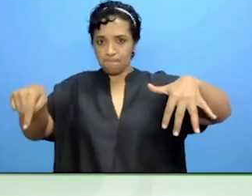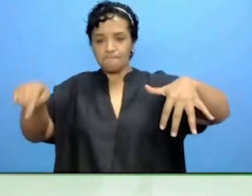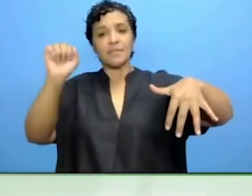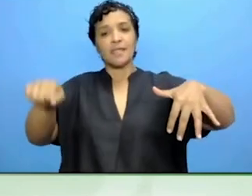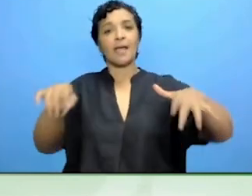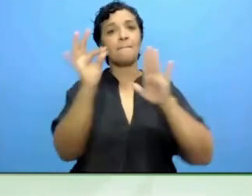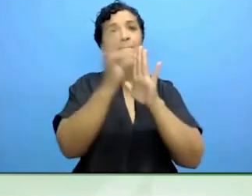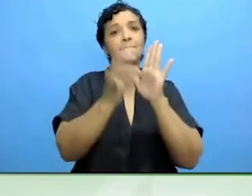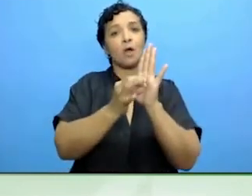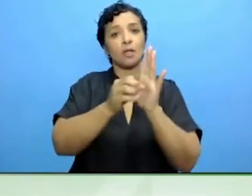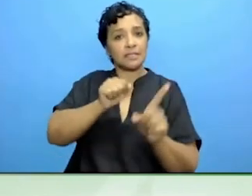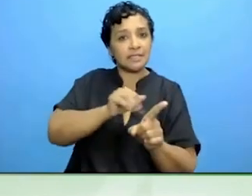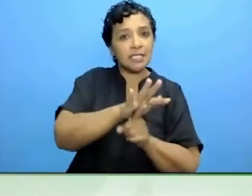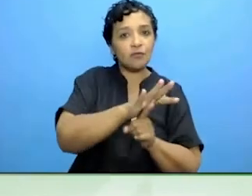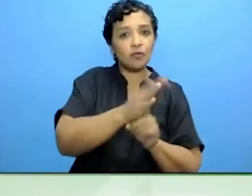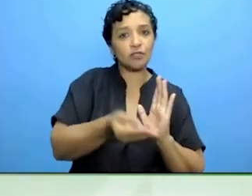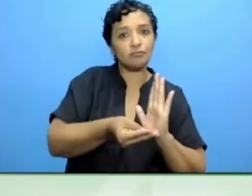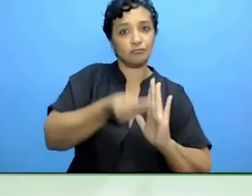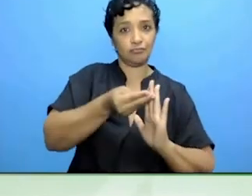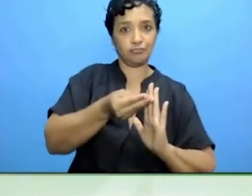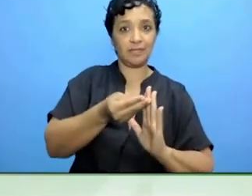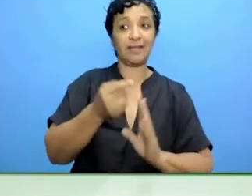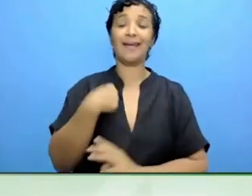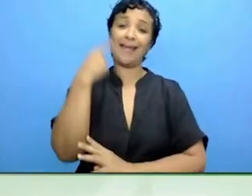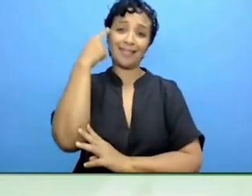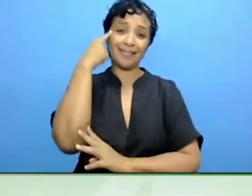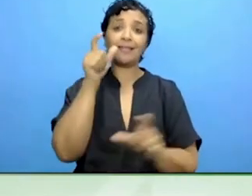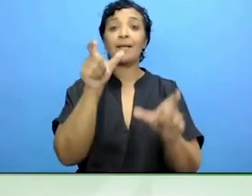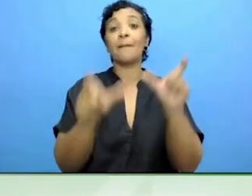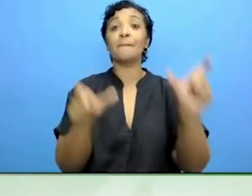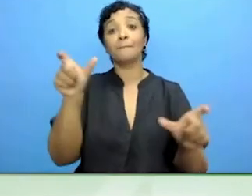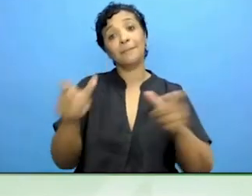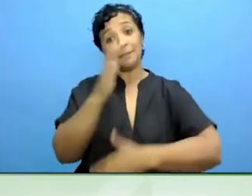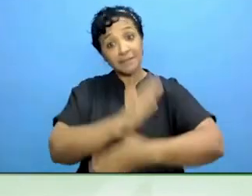I think that disabled people are increasingly looking to leadership